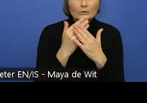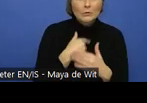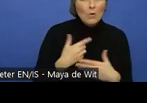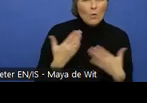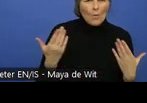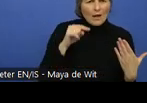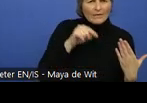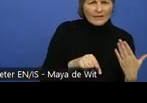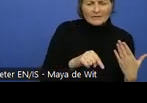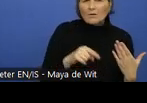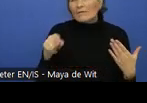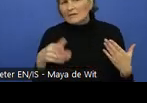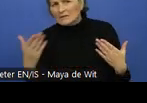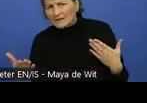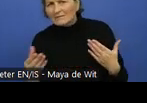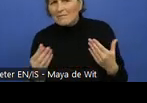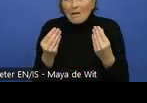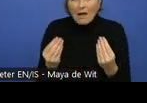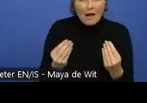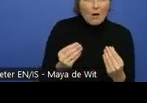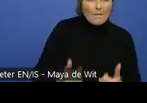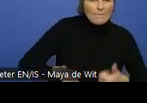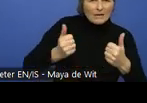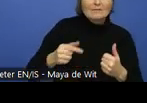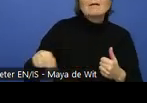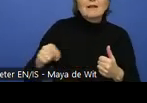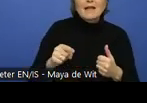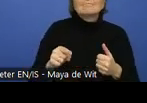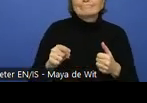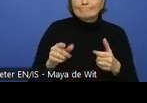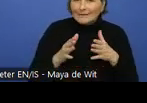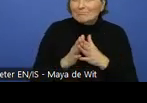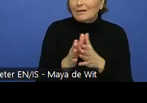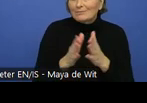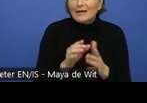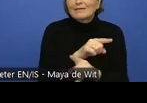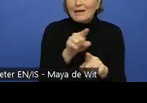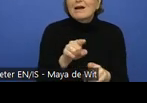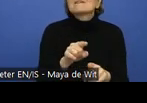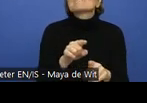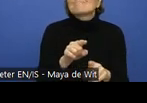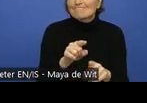And how this could be done so they understand the impact, the real impact they are making